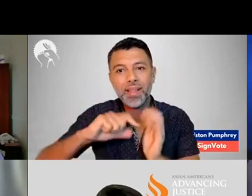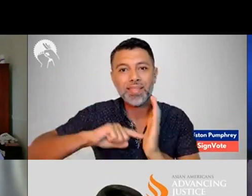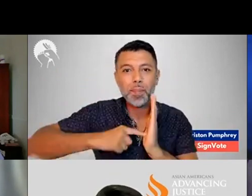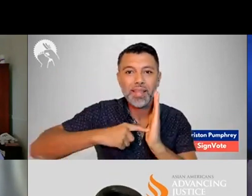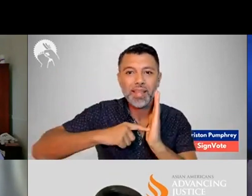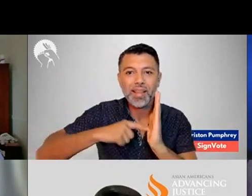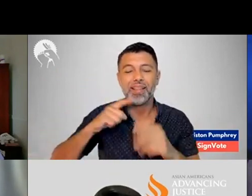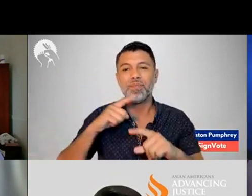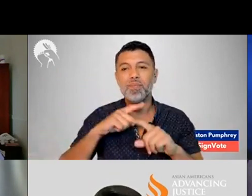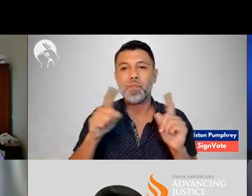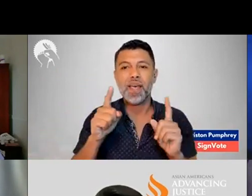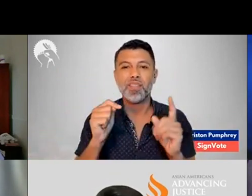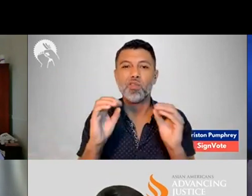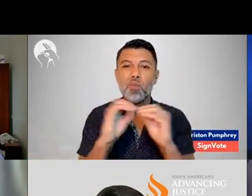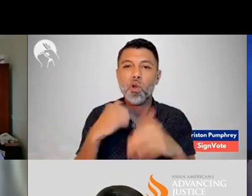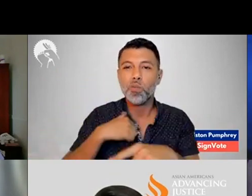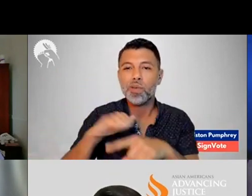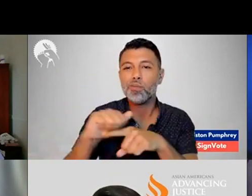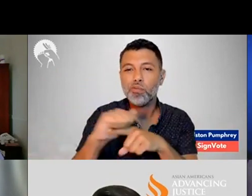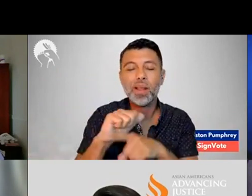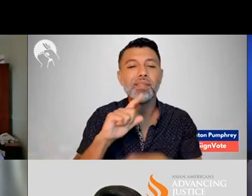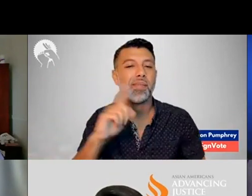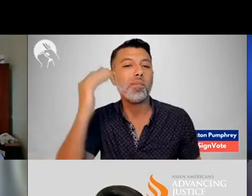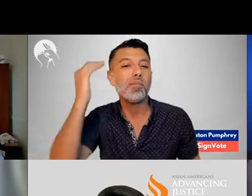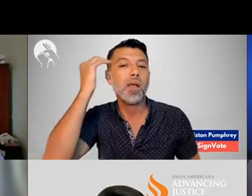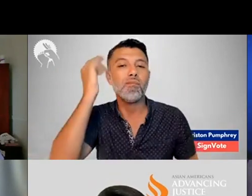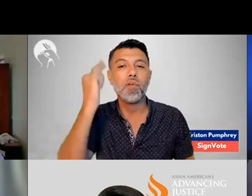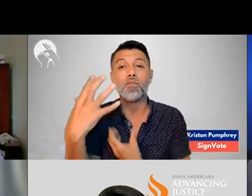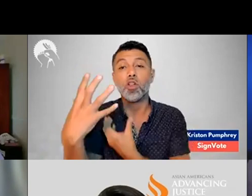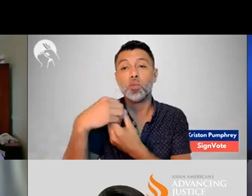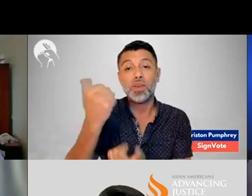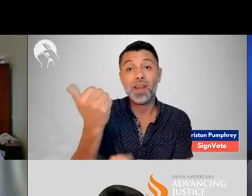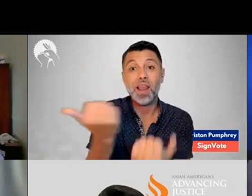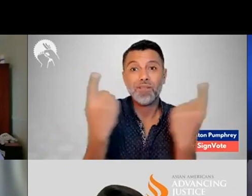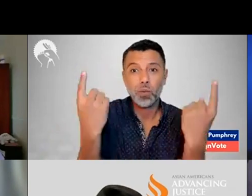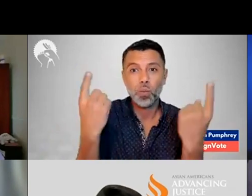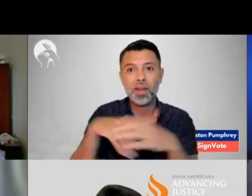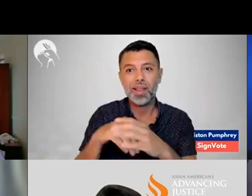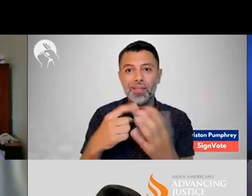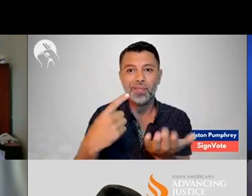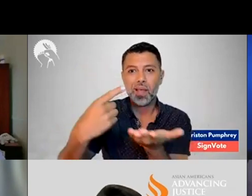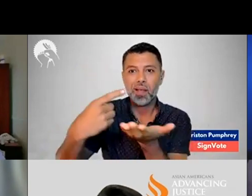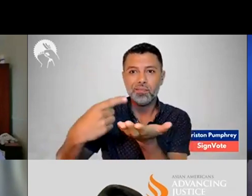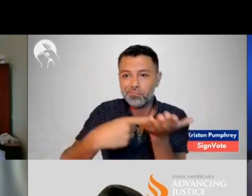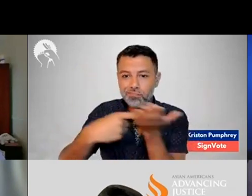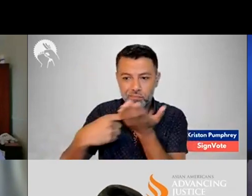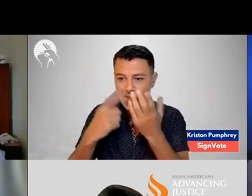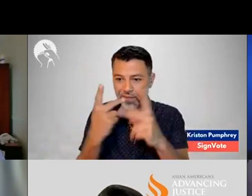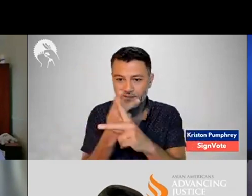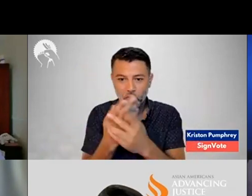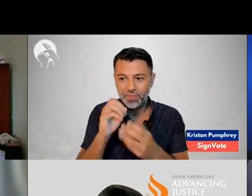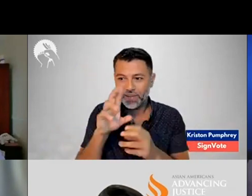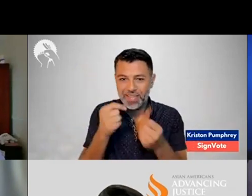So I think there's a lot of work to make sure we're including everyone from the beginning,